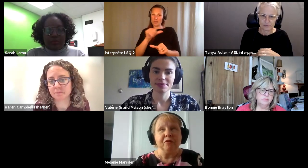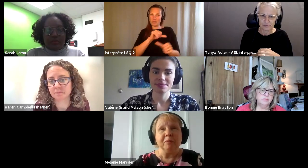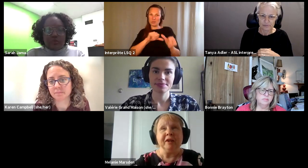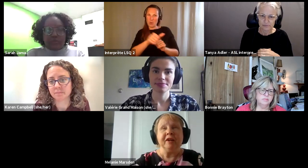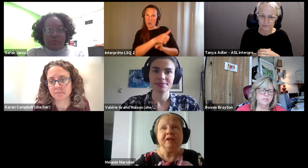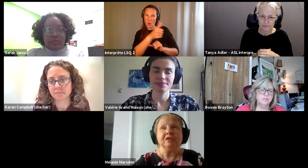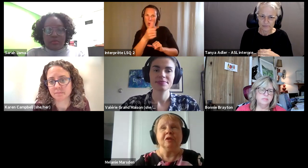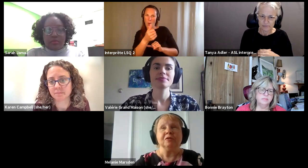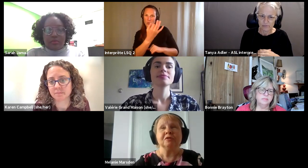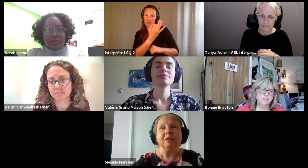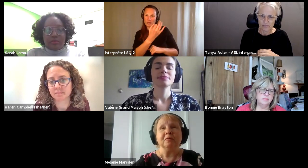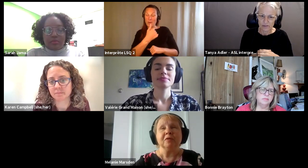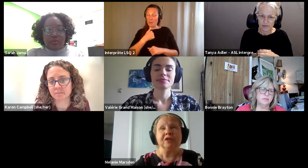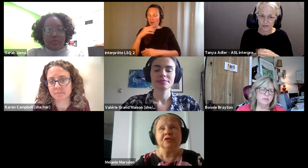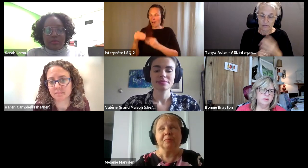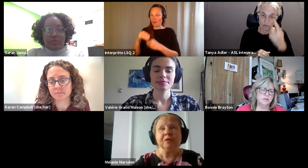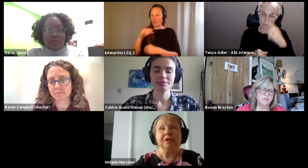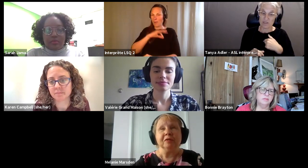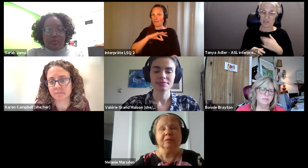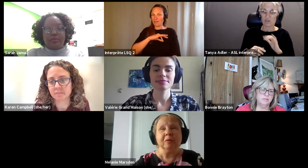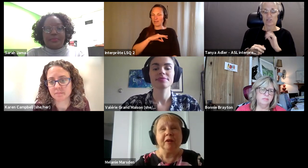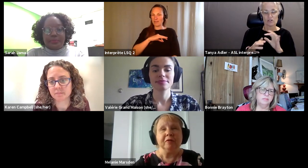Melanie Marsden: For me it's also about relationship building right.